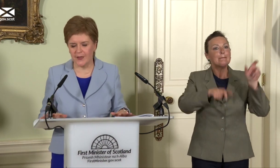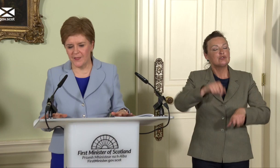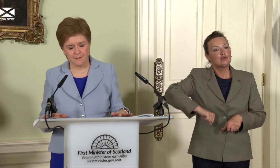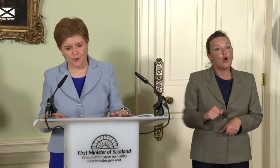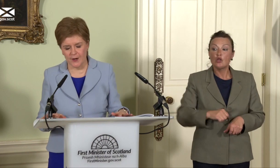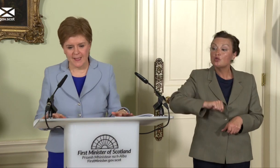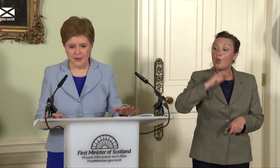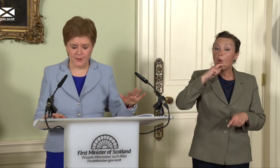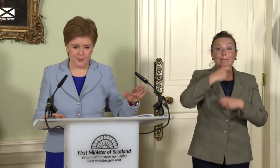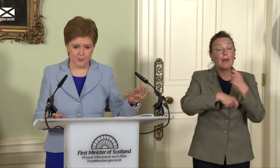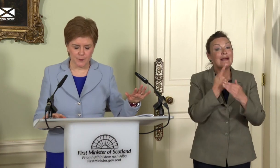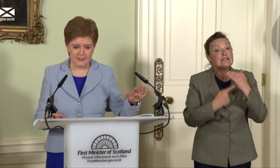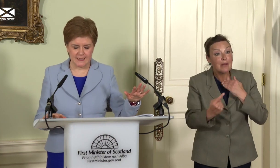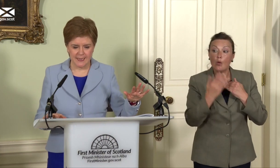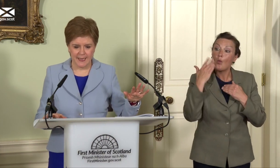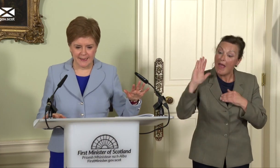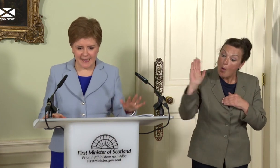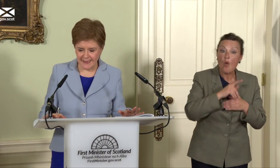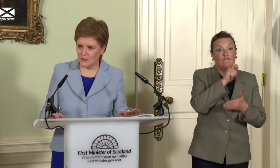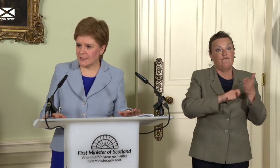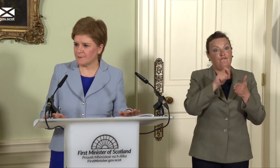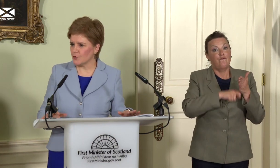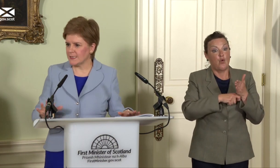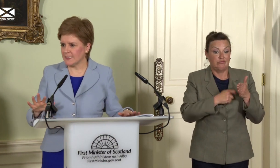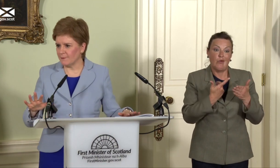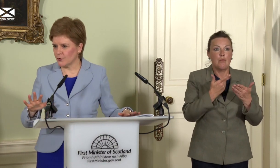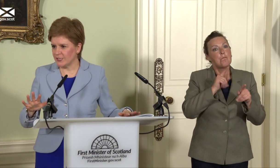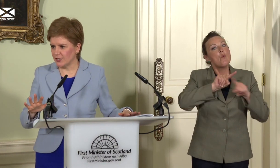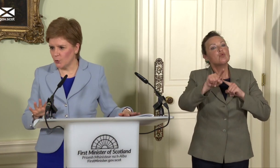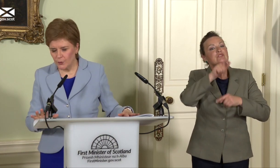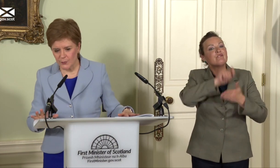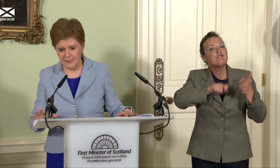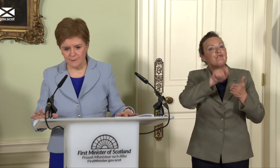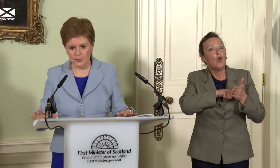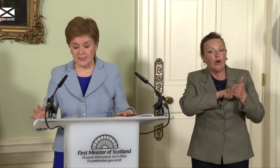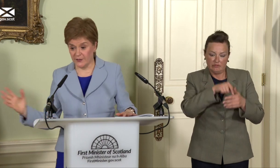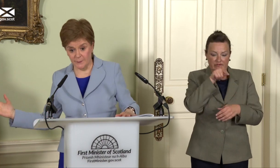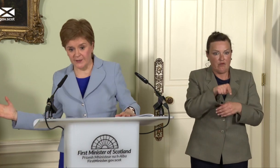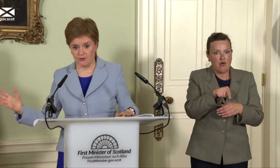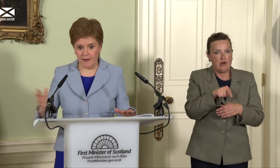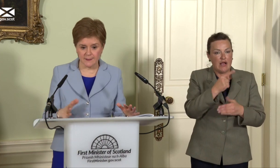and therefore, you know, whether people voted yes in 2014, voted no in 2014, or as Patrick rightly